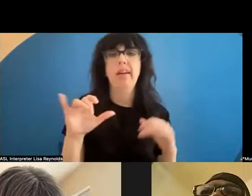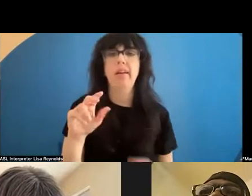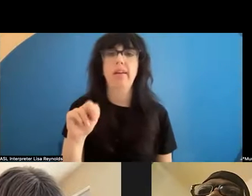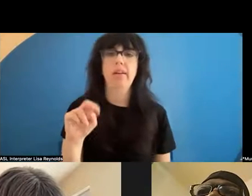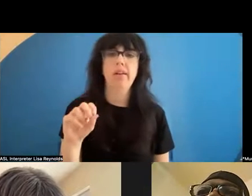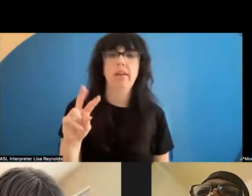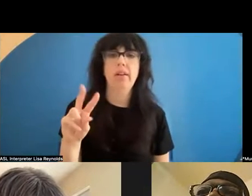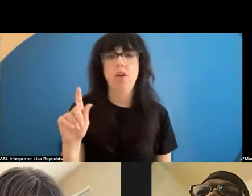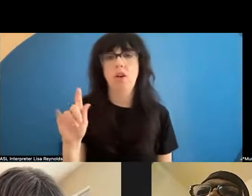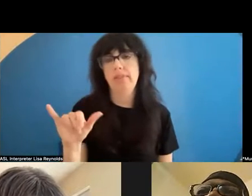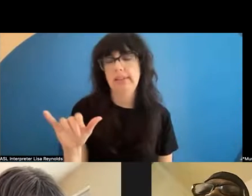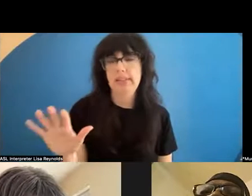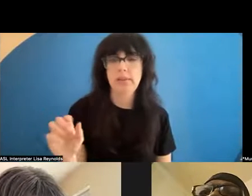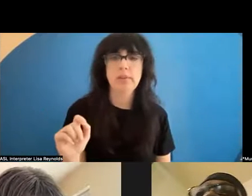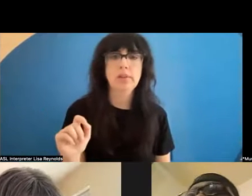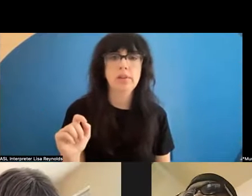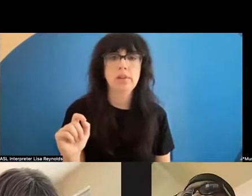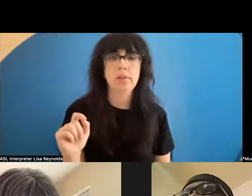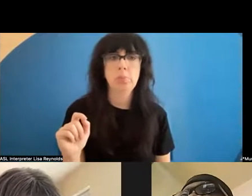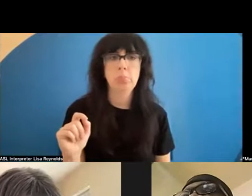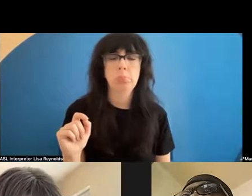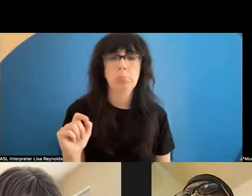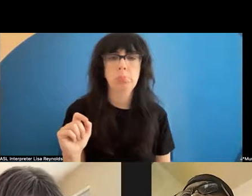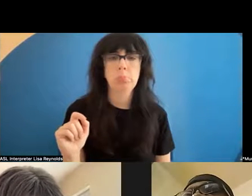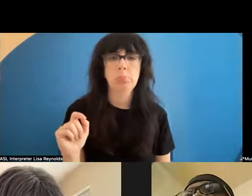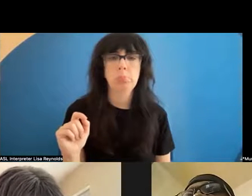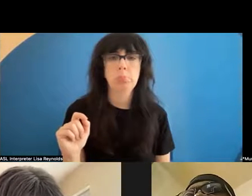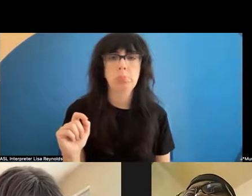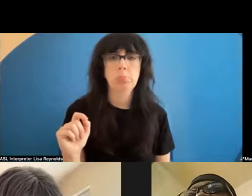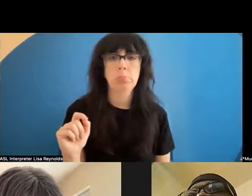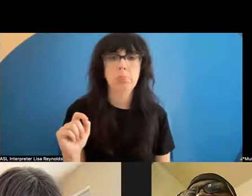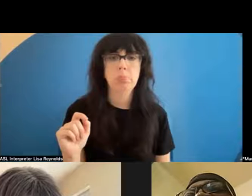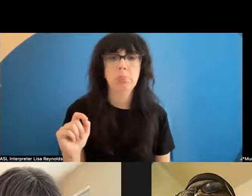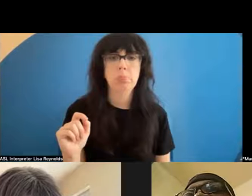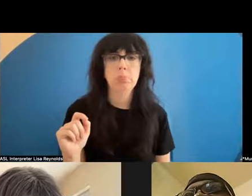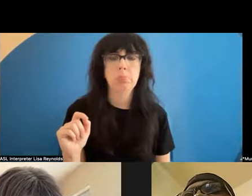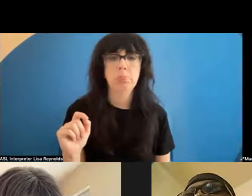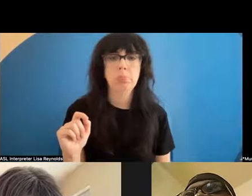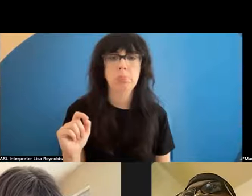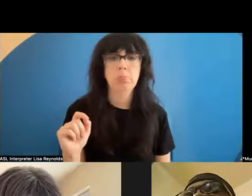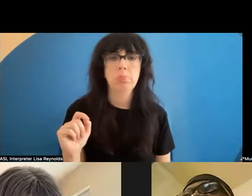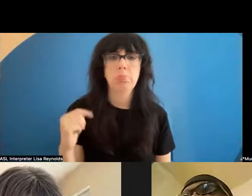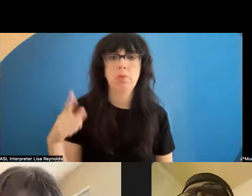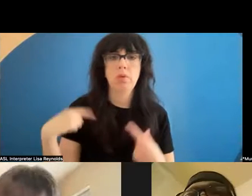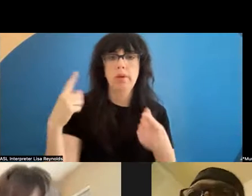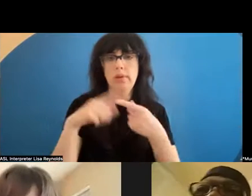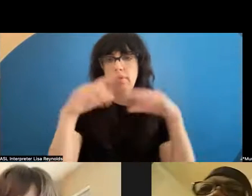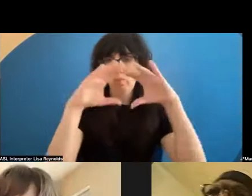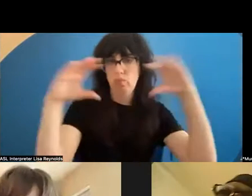. Until President Jimmy Carter came to the broongs